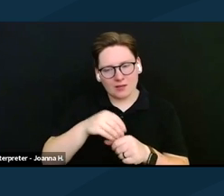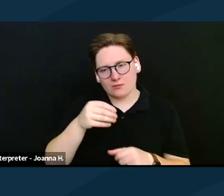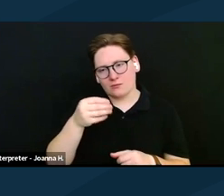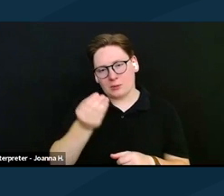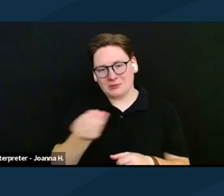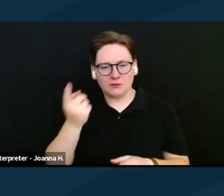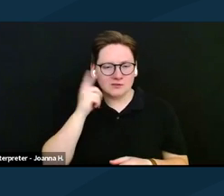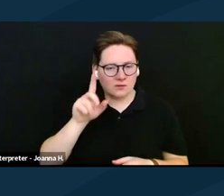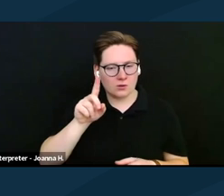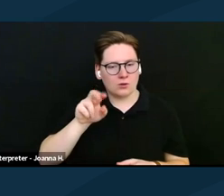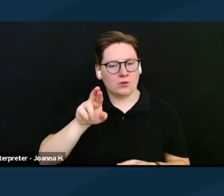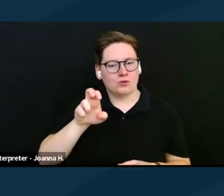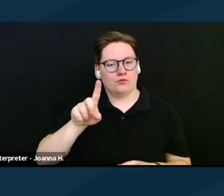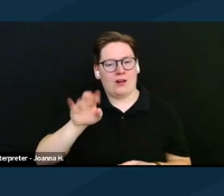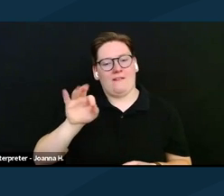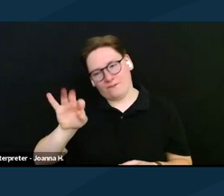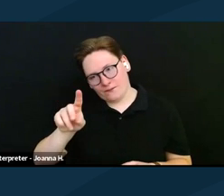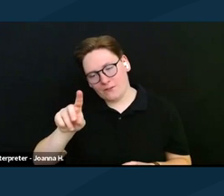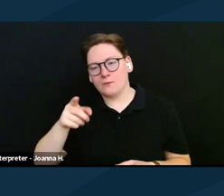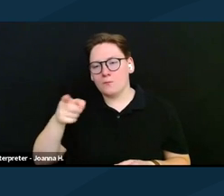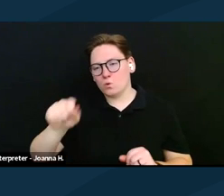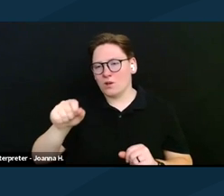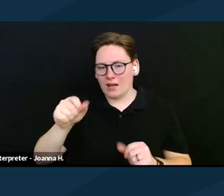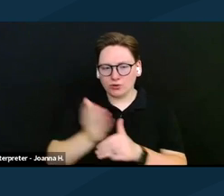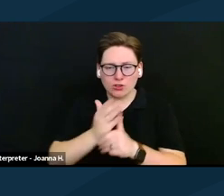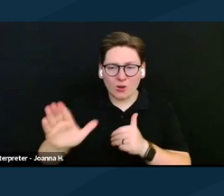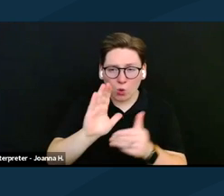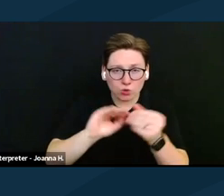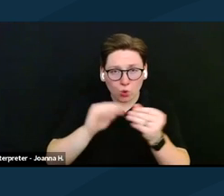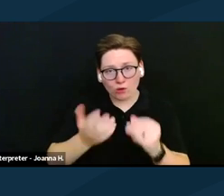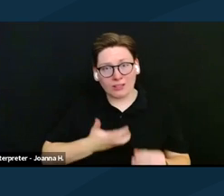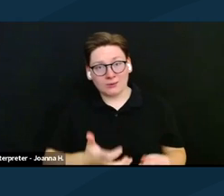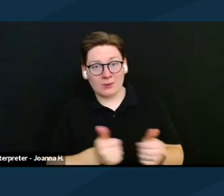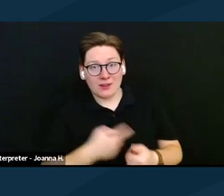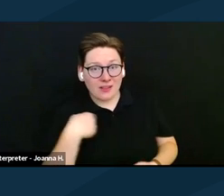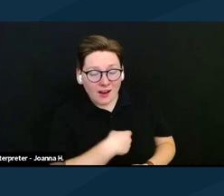your story with us. And check out our toolkit, which has a list